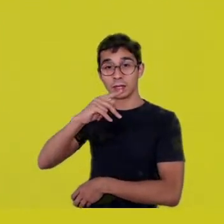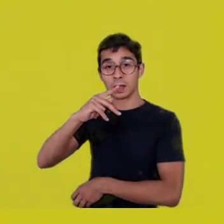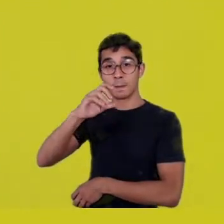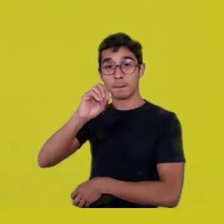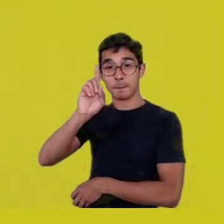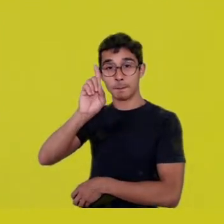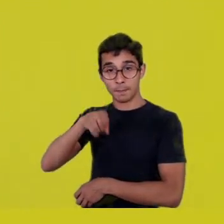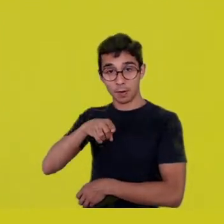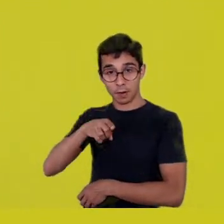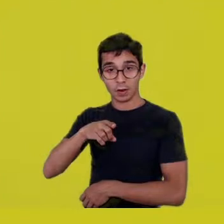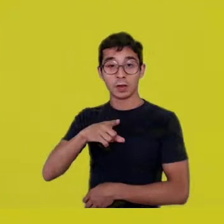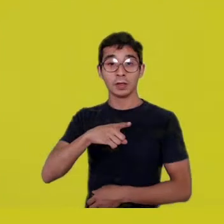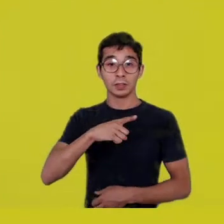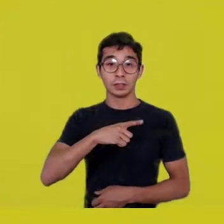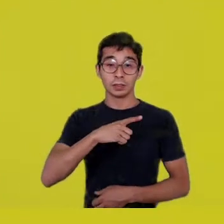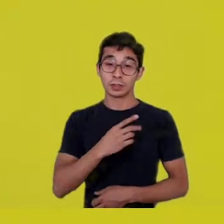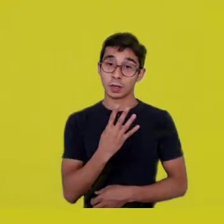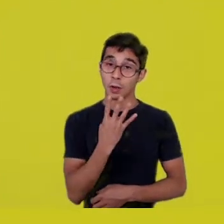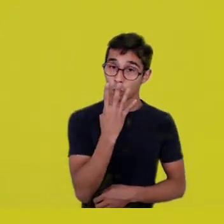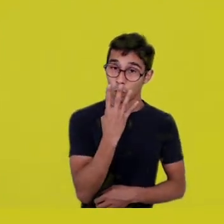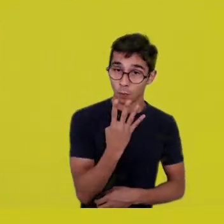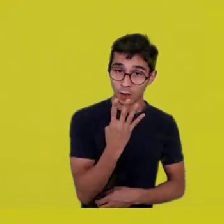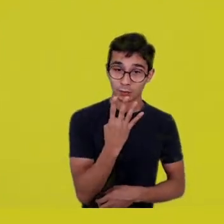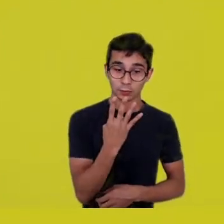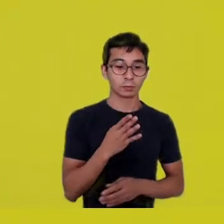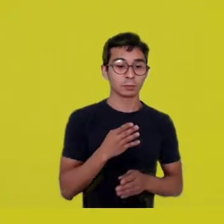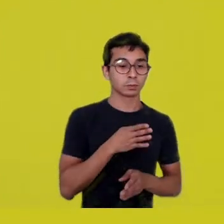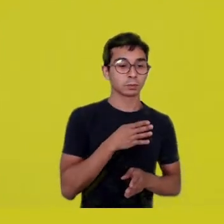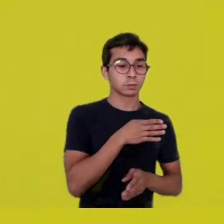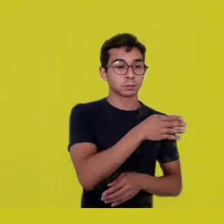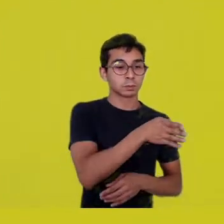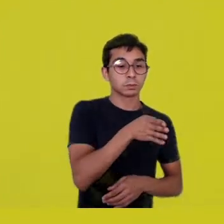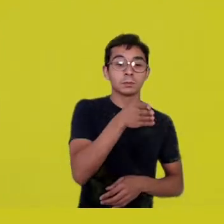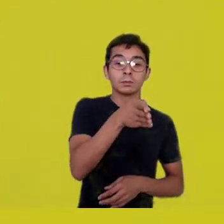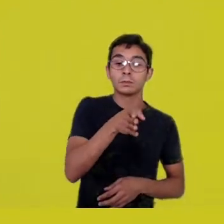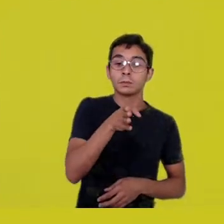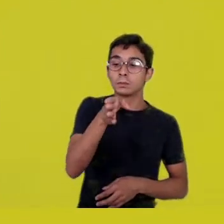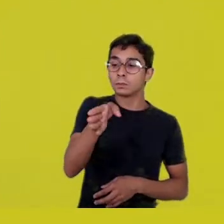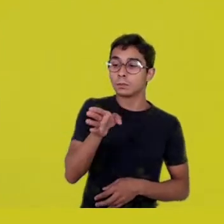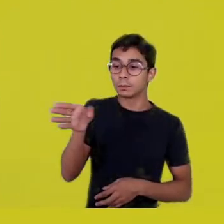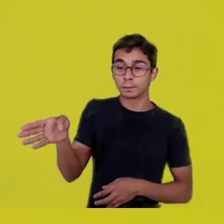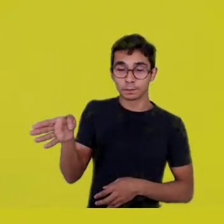In those four directions, fire, water,